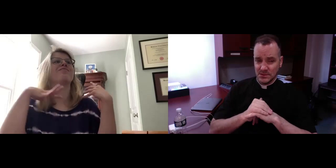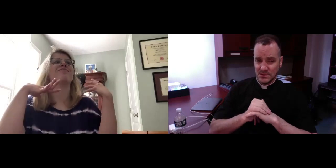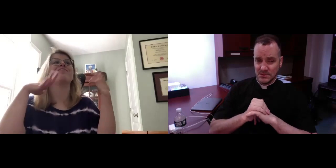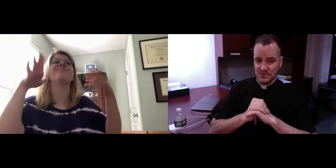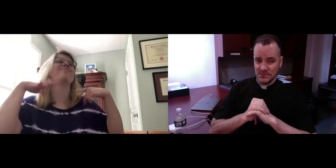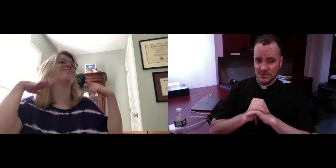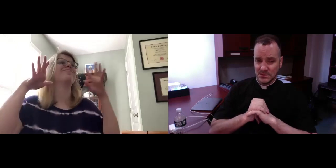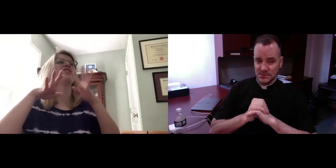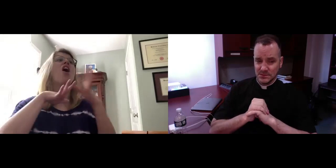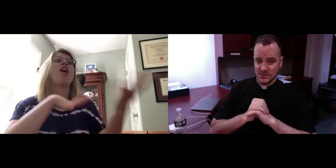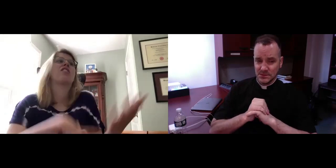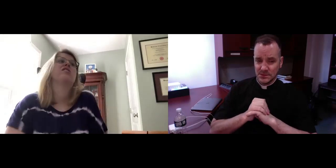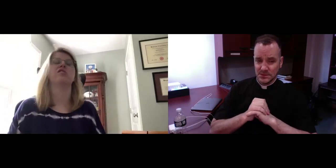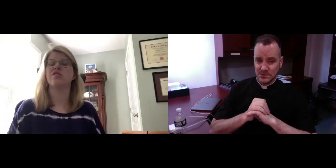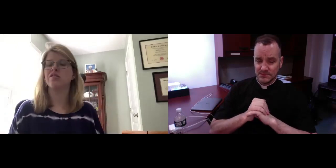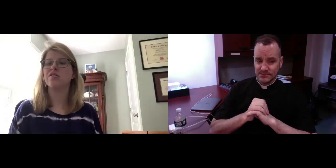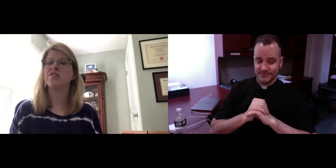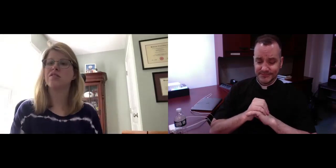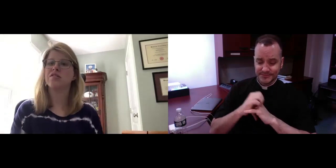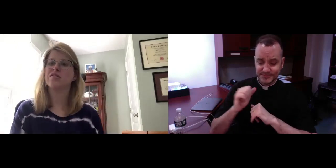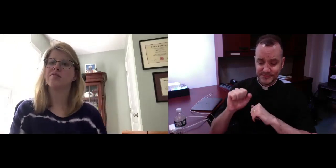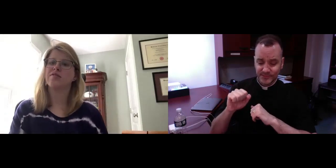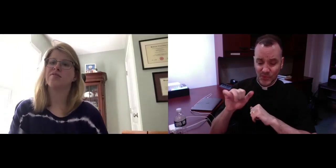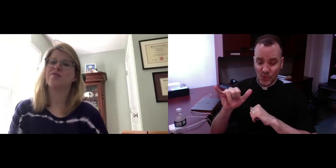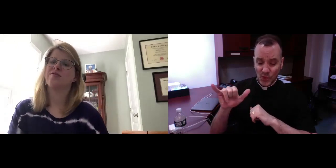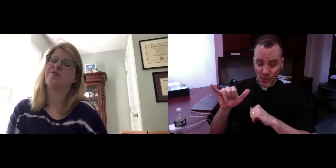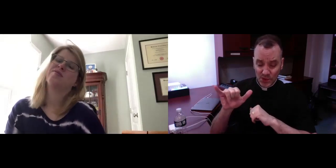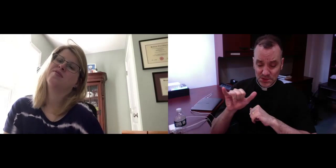about really, your beliefs and your religion, whatever it is, just talk about it.